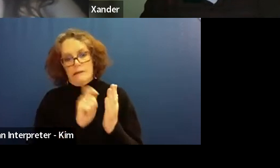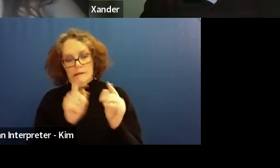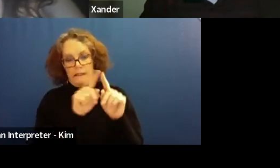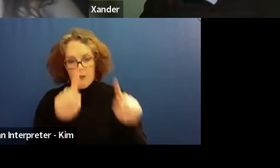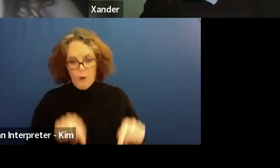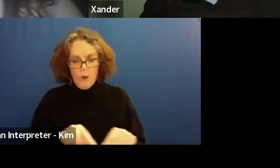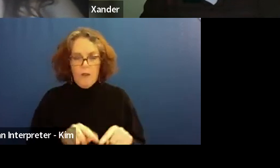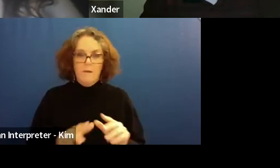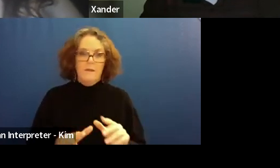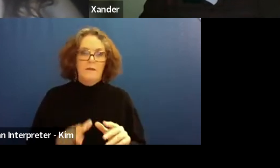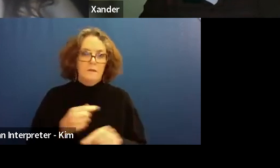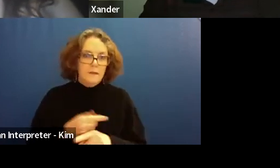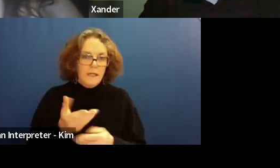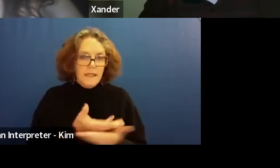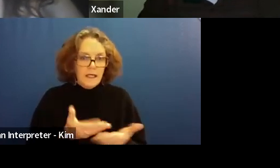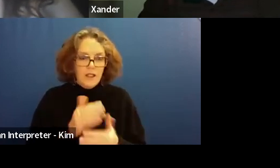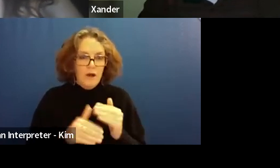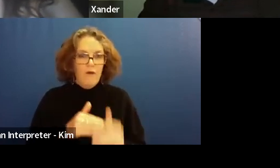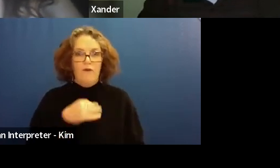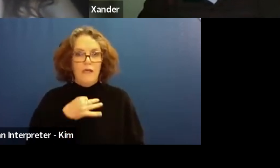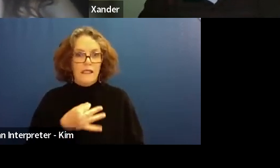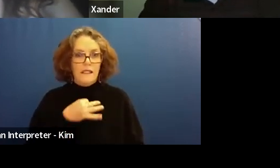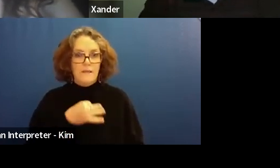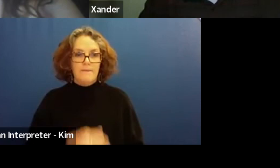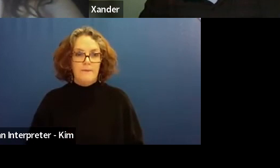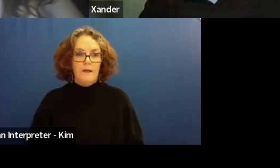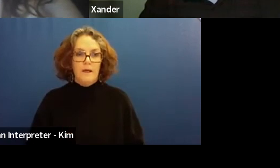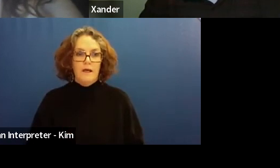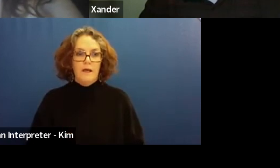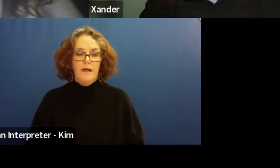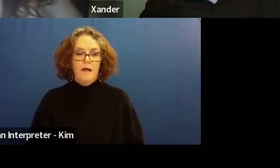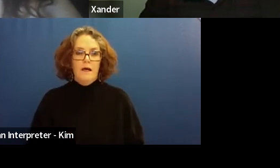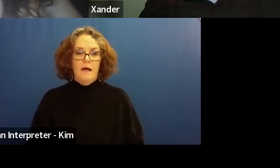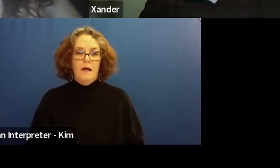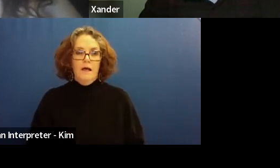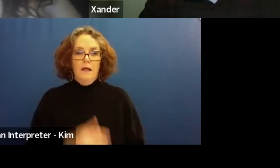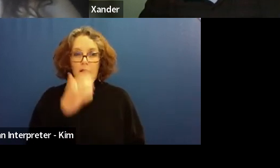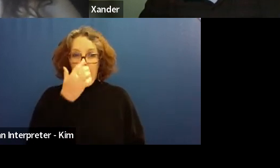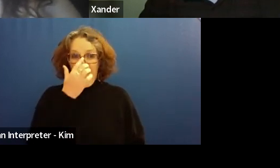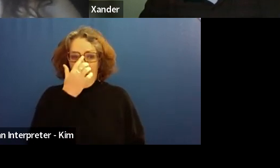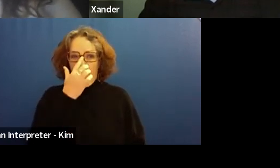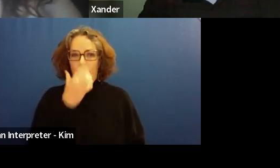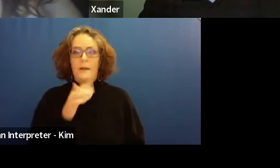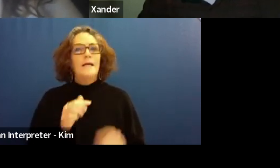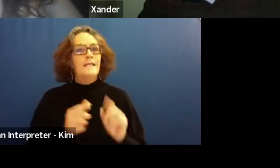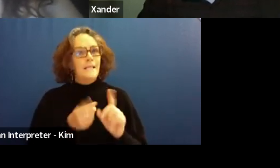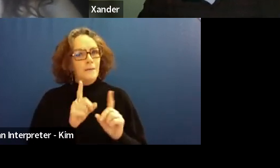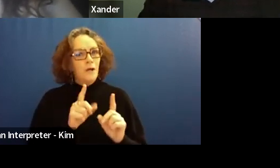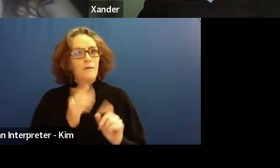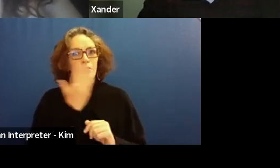Something I've found that is often a missing link is actually talking to the child about the risk.